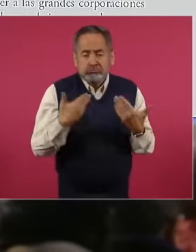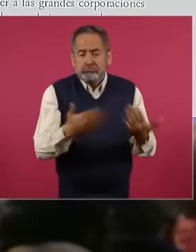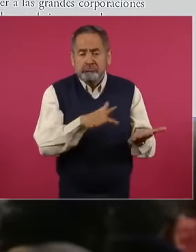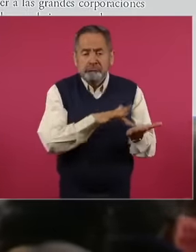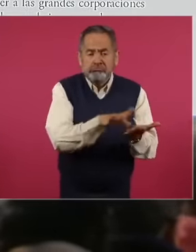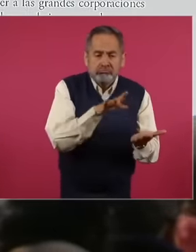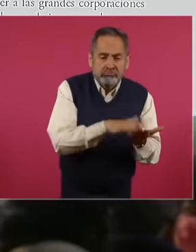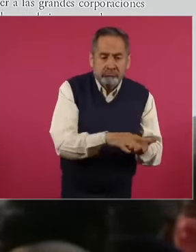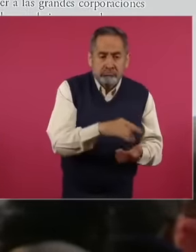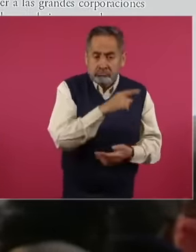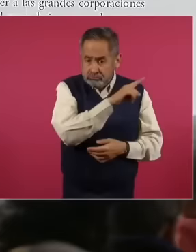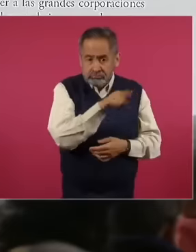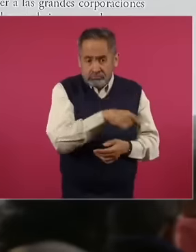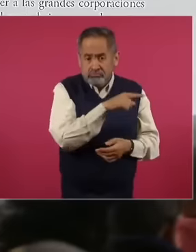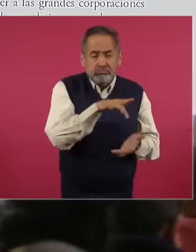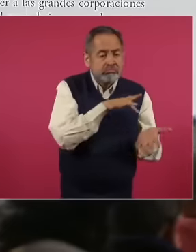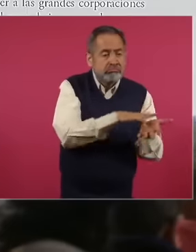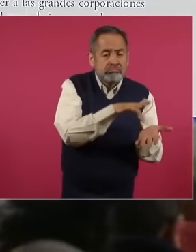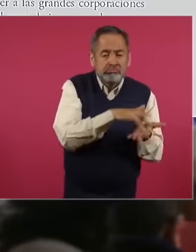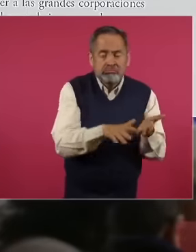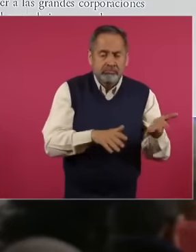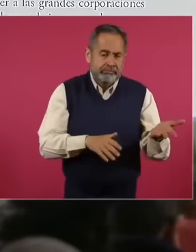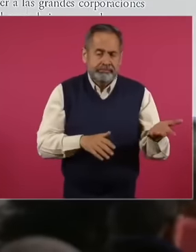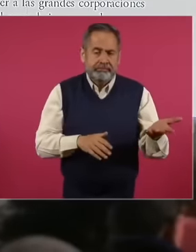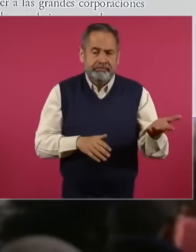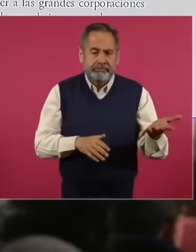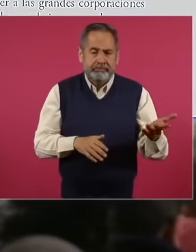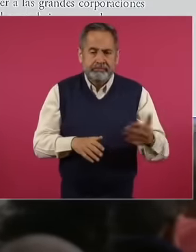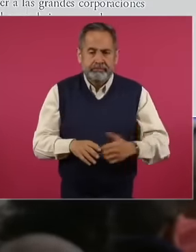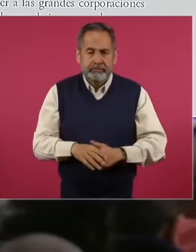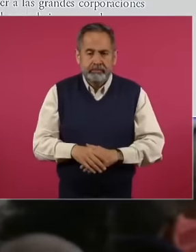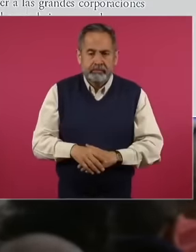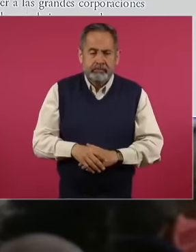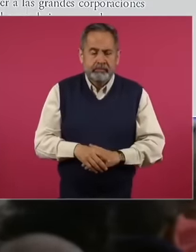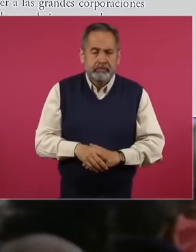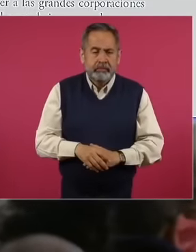they supported this